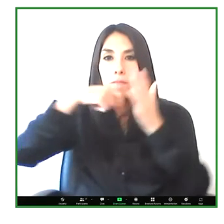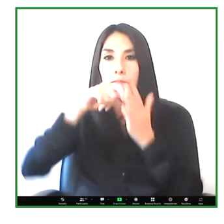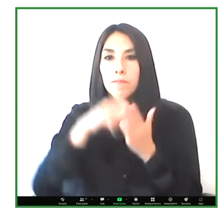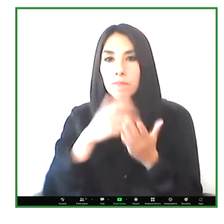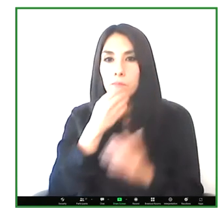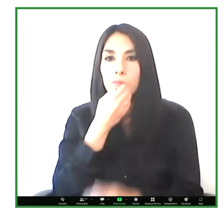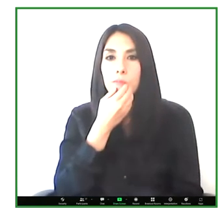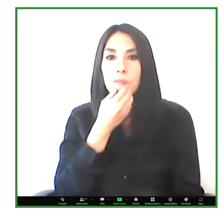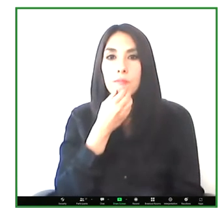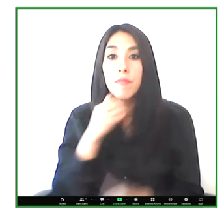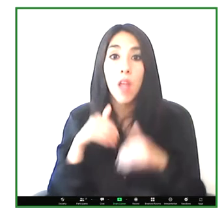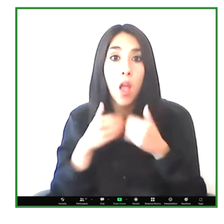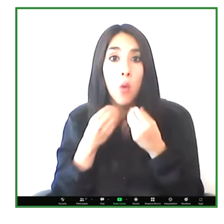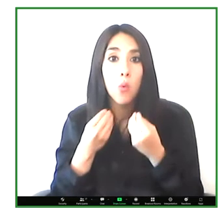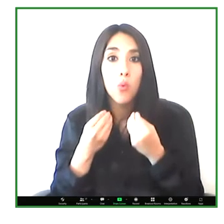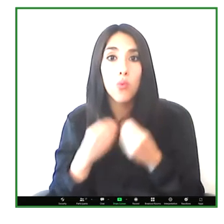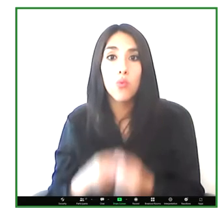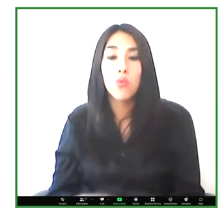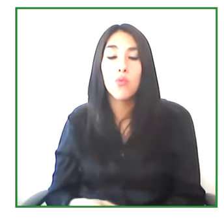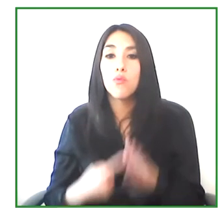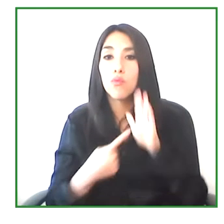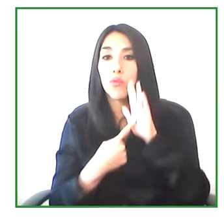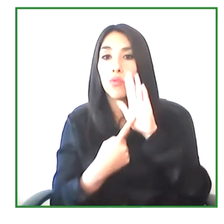they are even more ready